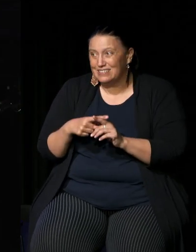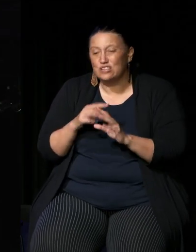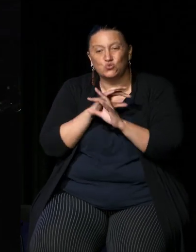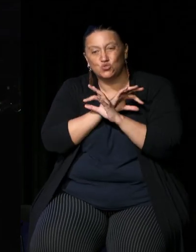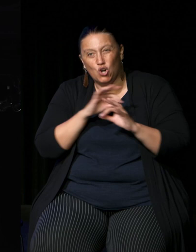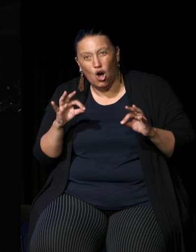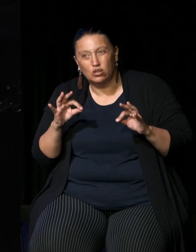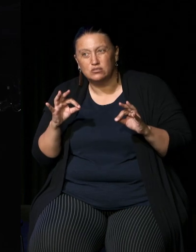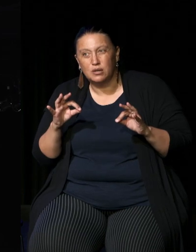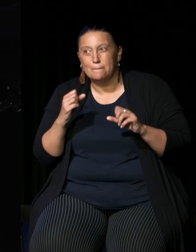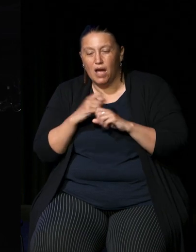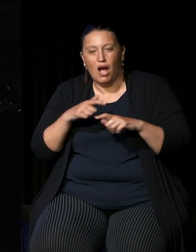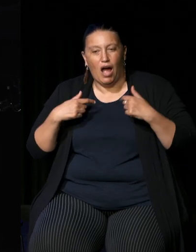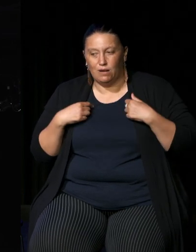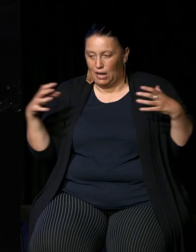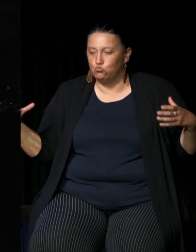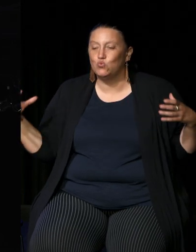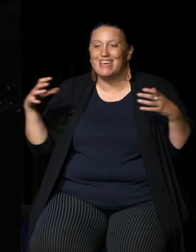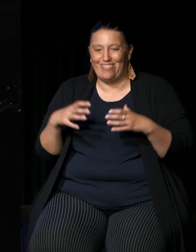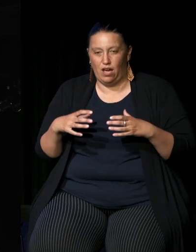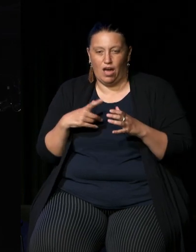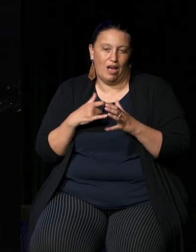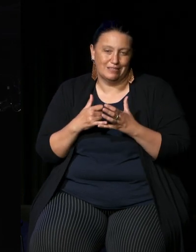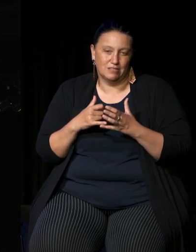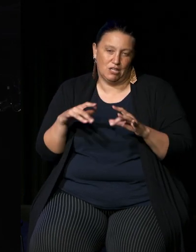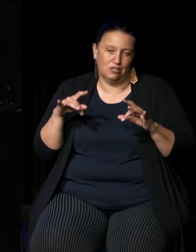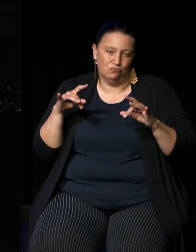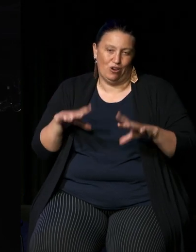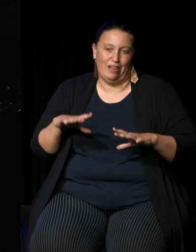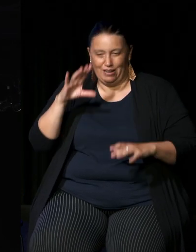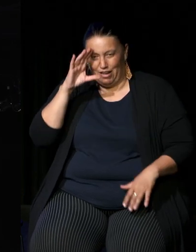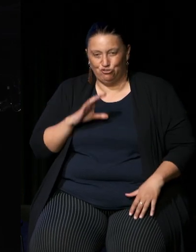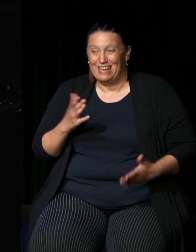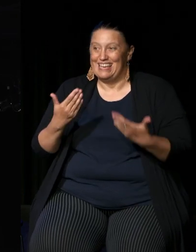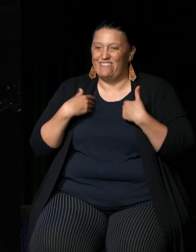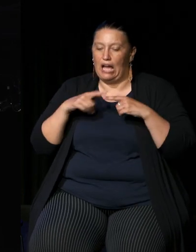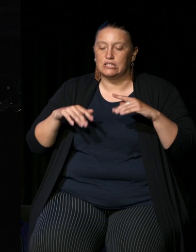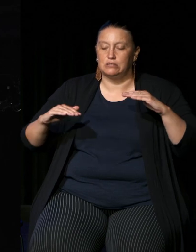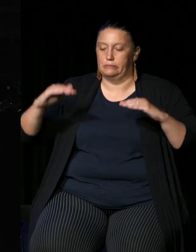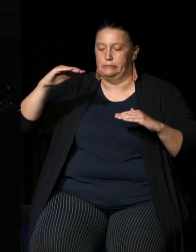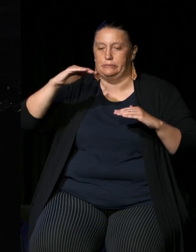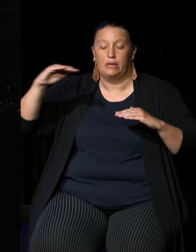us together as a nation it's giving us a a two-tier society that we should be ashamed of